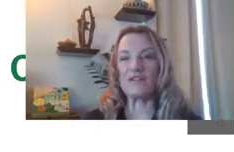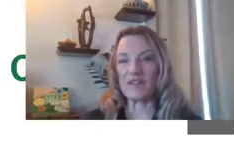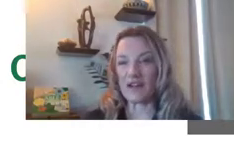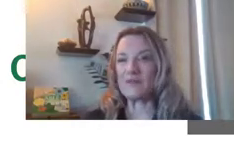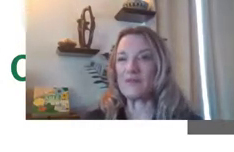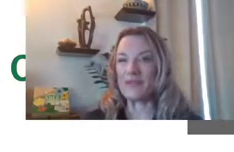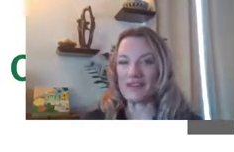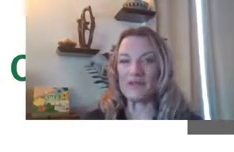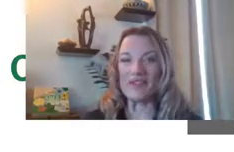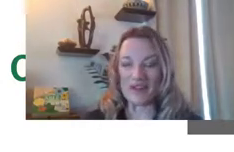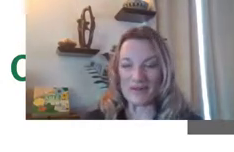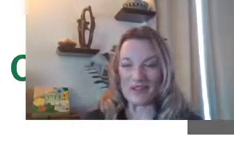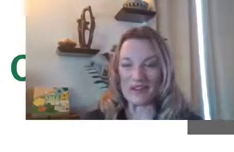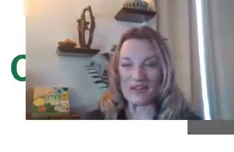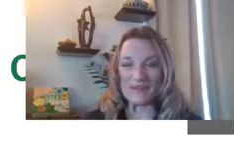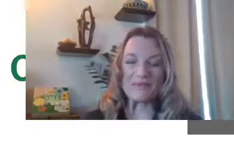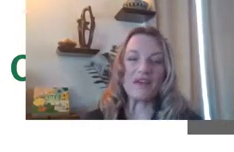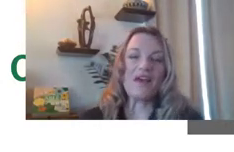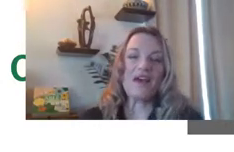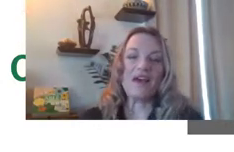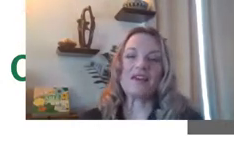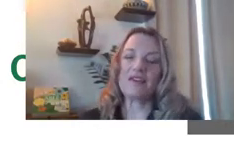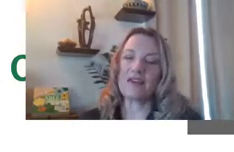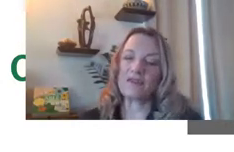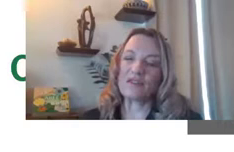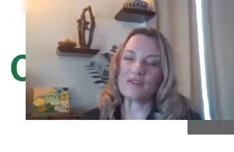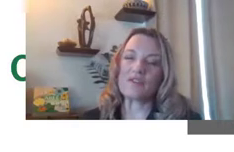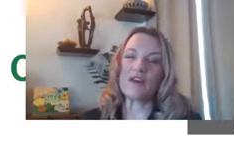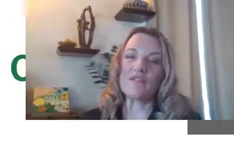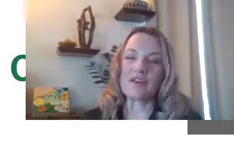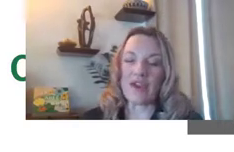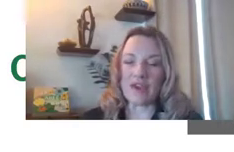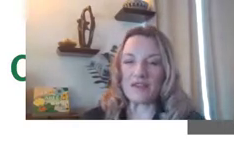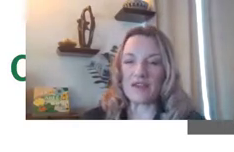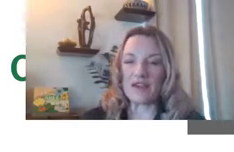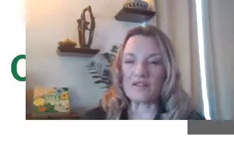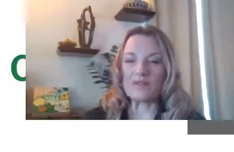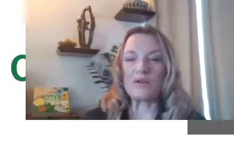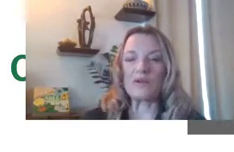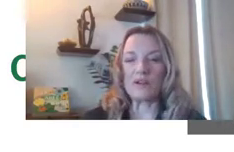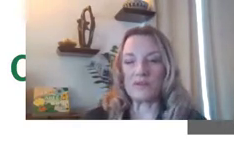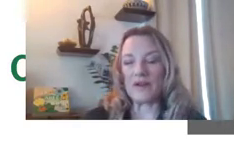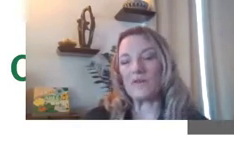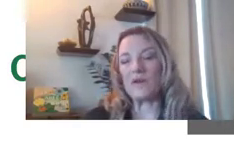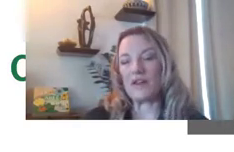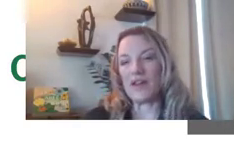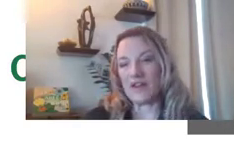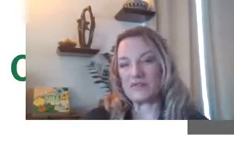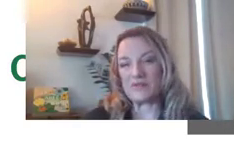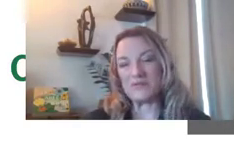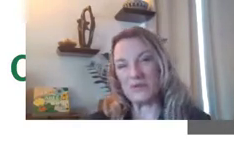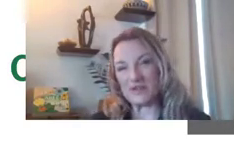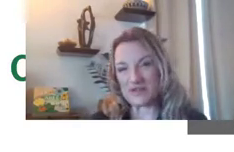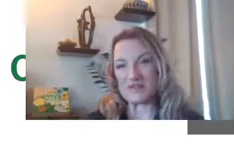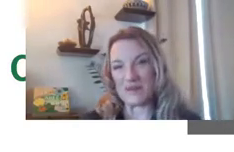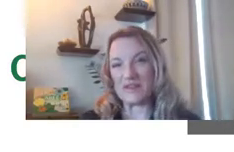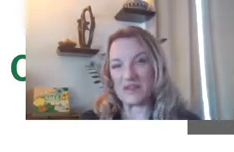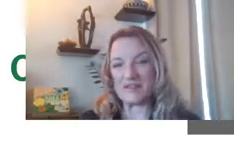retirement planning with an ABLE account and examples of a cable account supporting working-age people with disabilities.